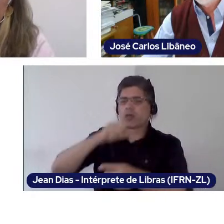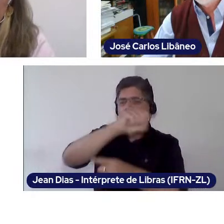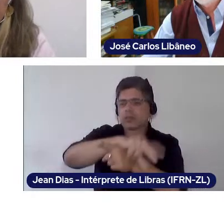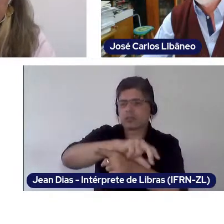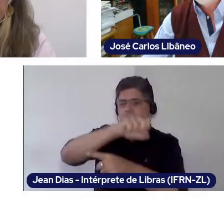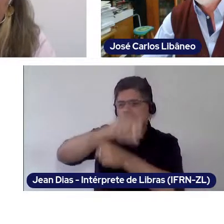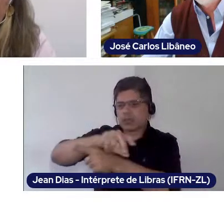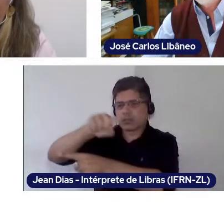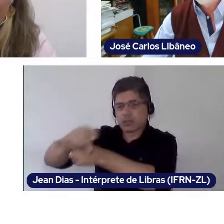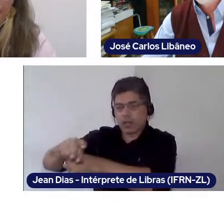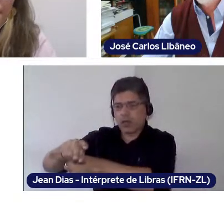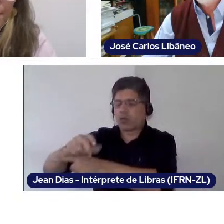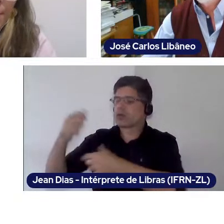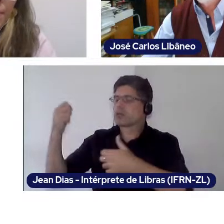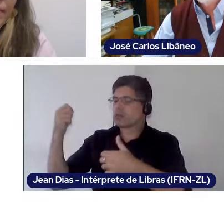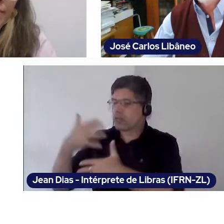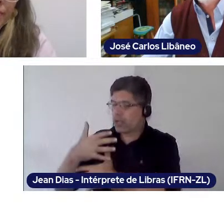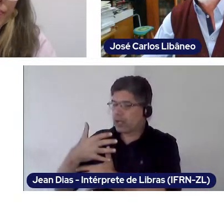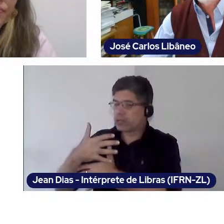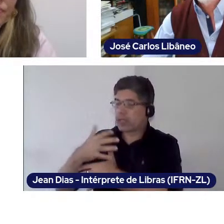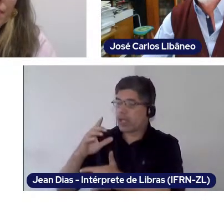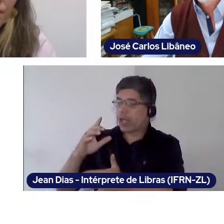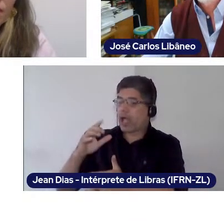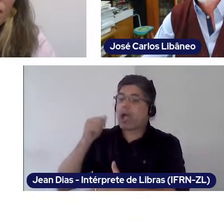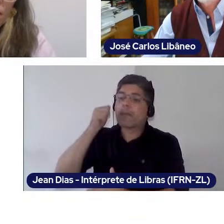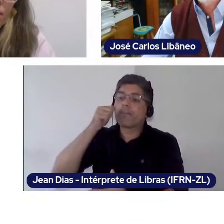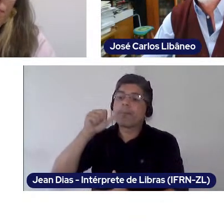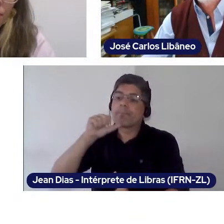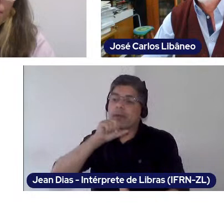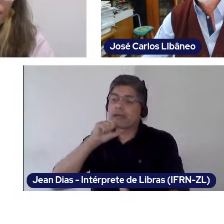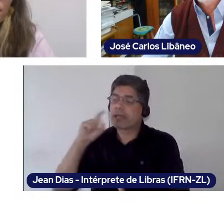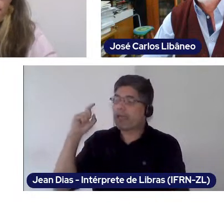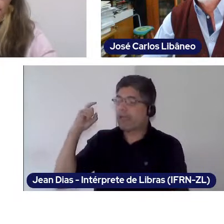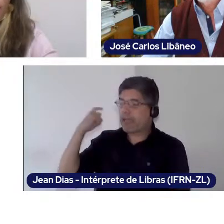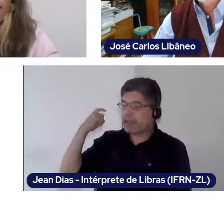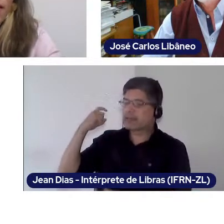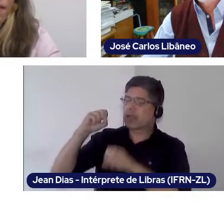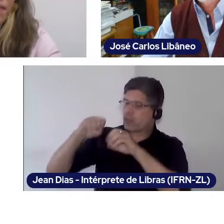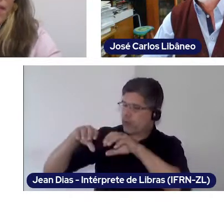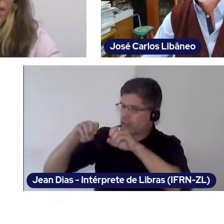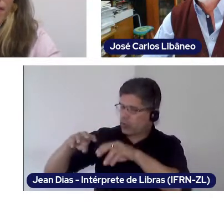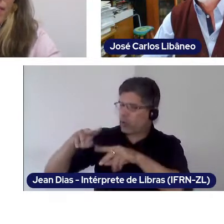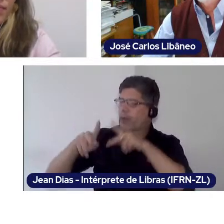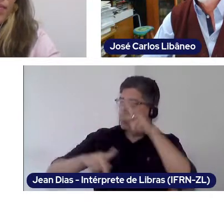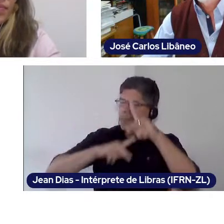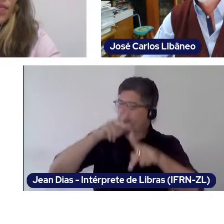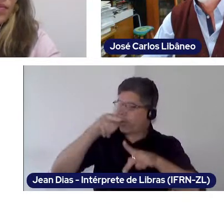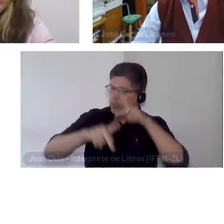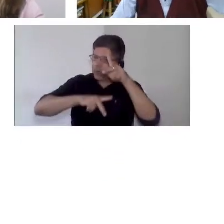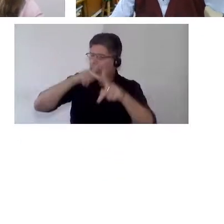the fact that my mother was also a communal educator also makes me believe in a democratic educational project.